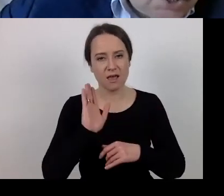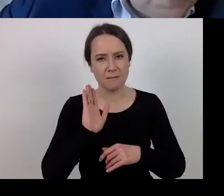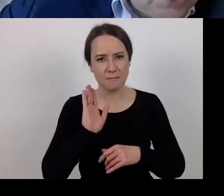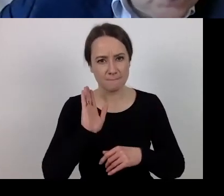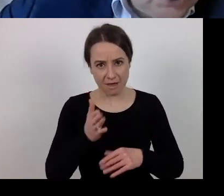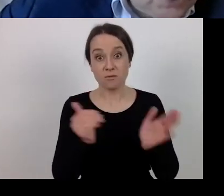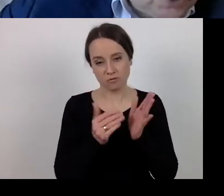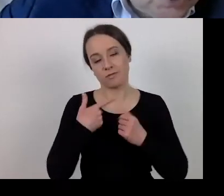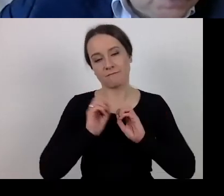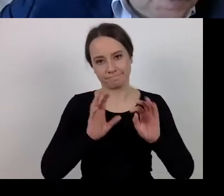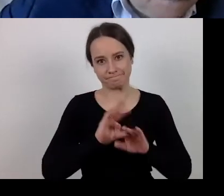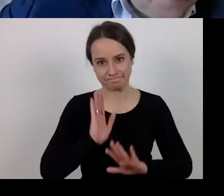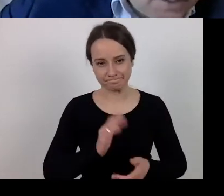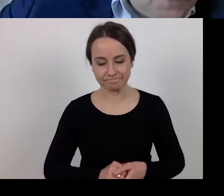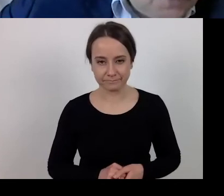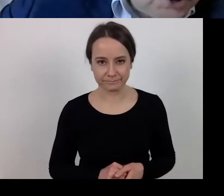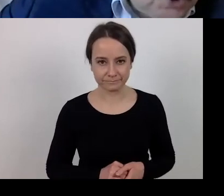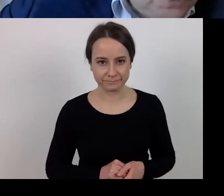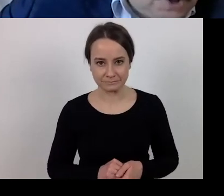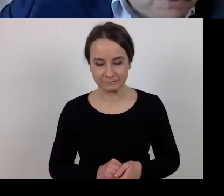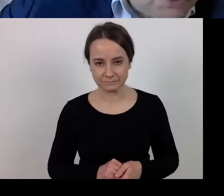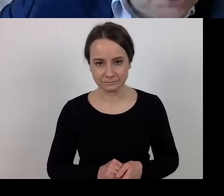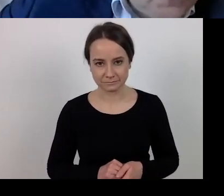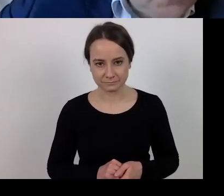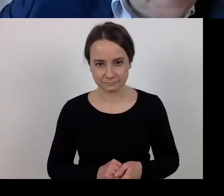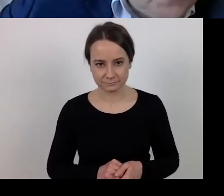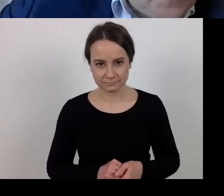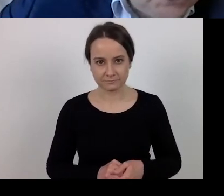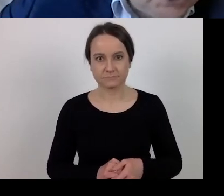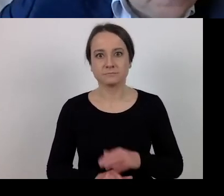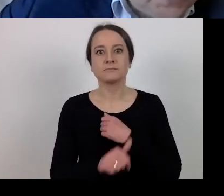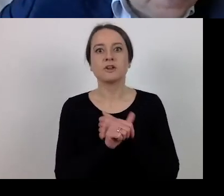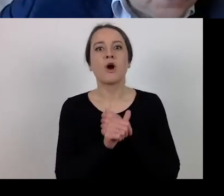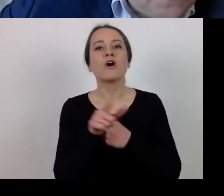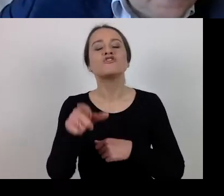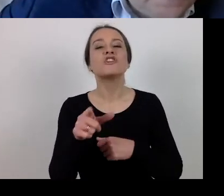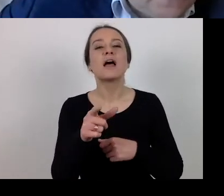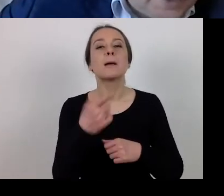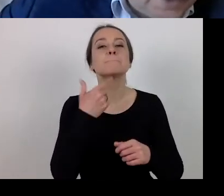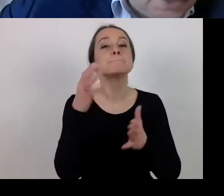The point is to make it possible to reduce the amount of eligible expenditure,